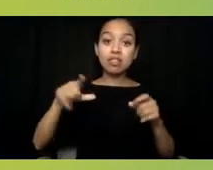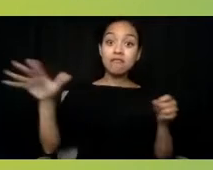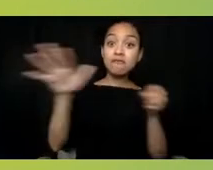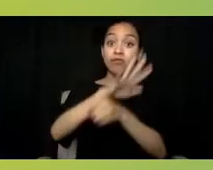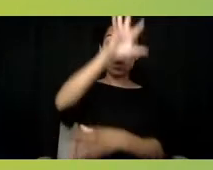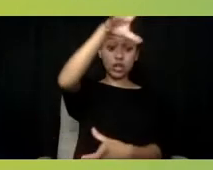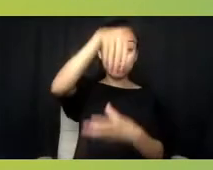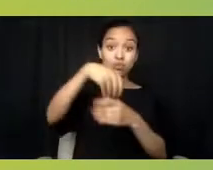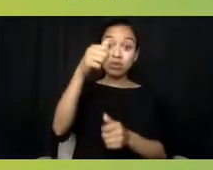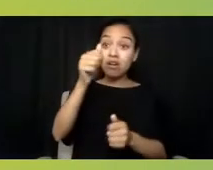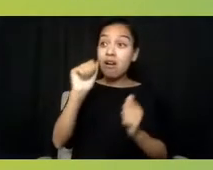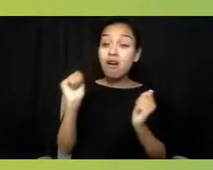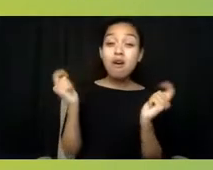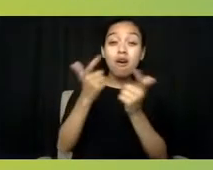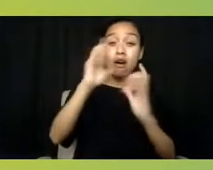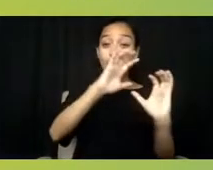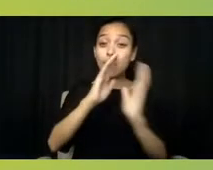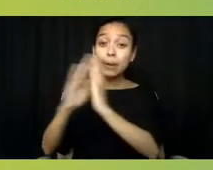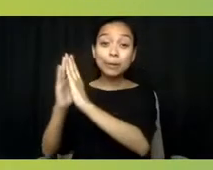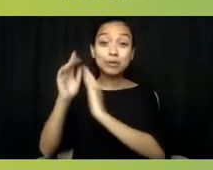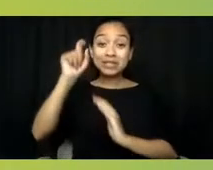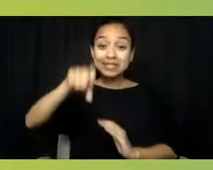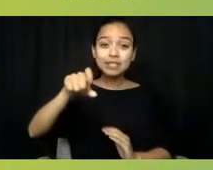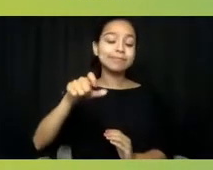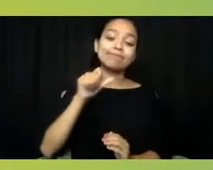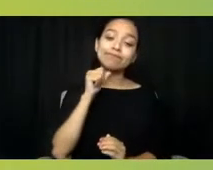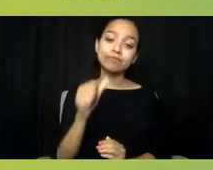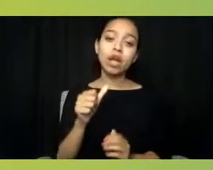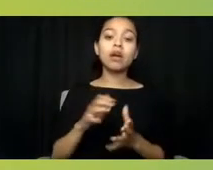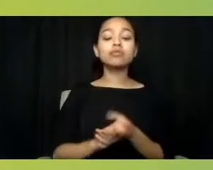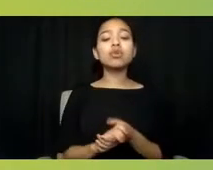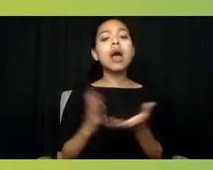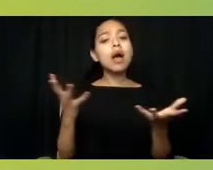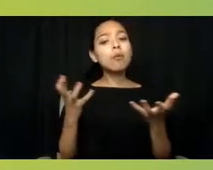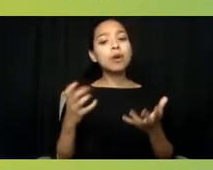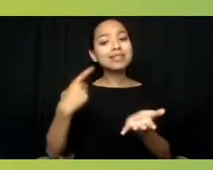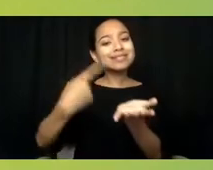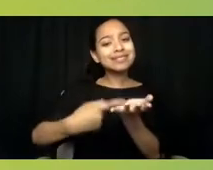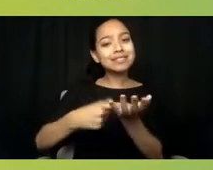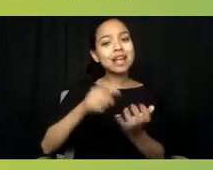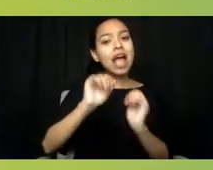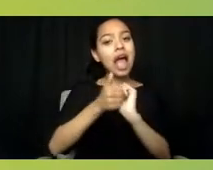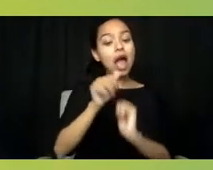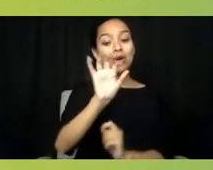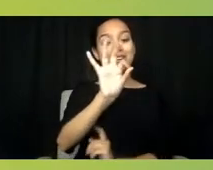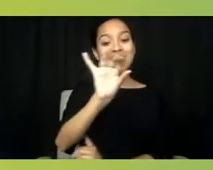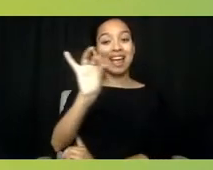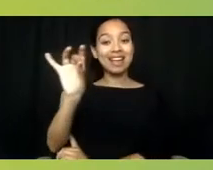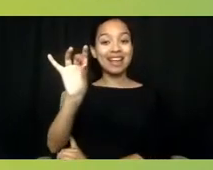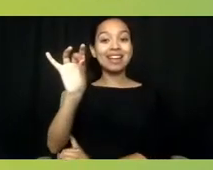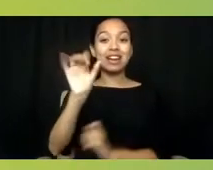I'd like us to take some thoughtful time to talk through how 988 can be a change agent for these populations